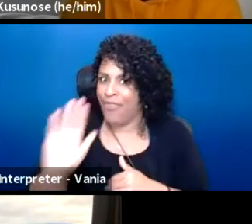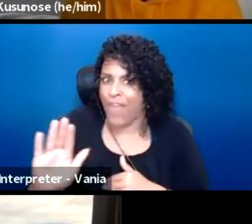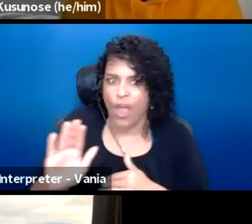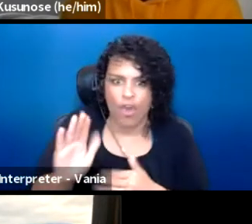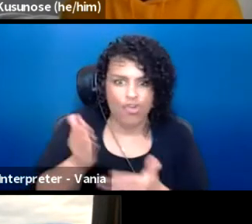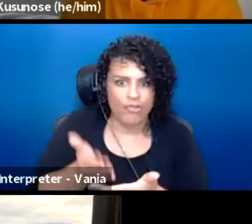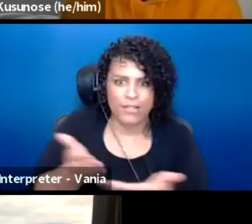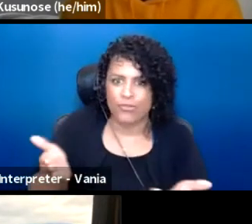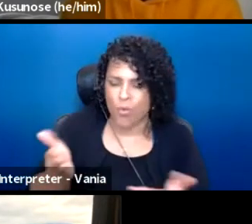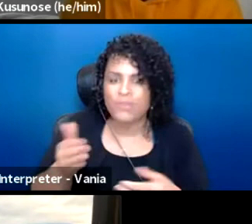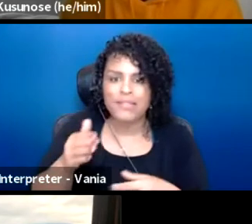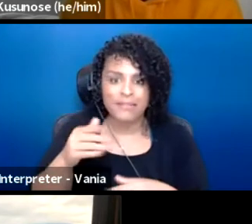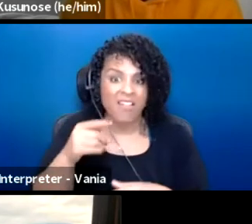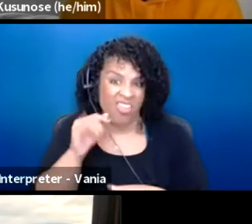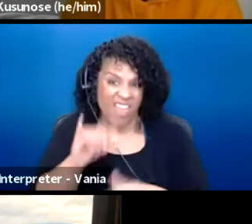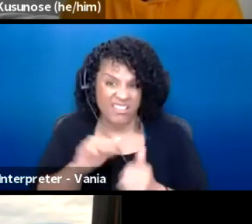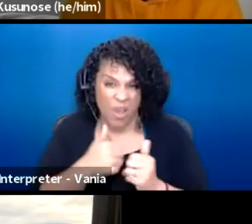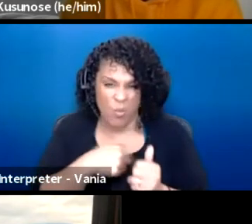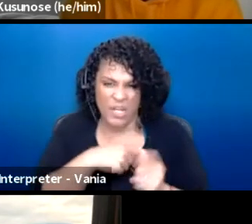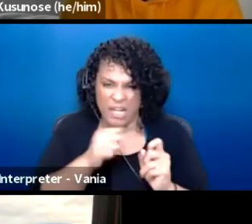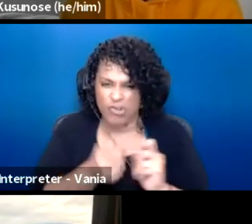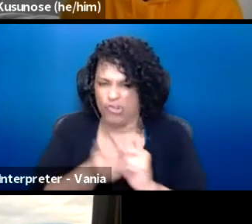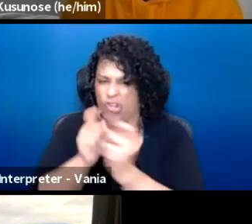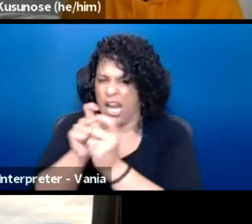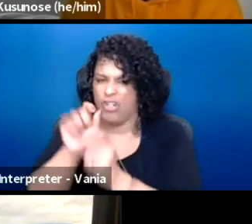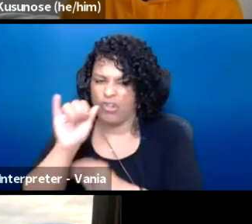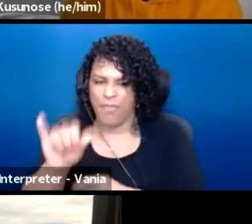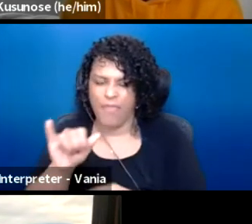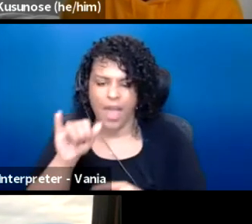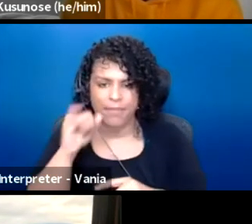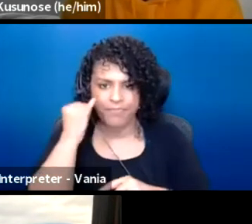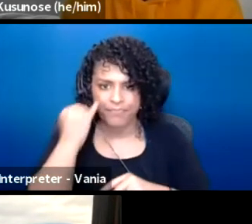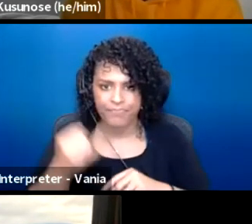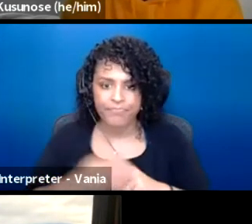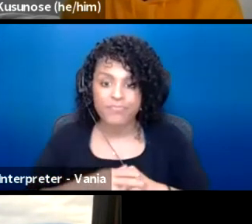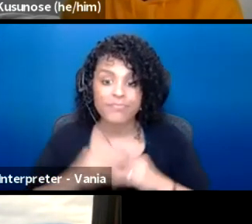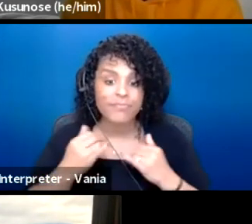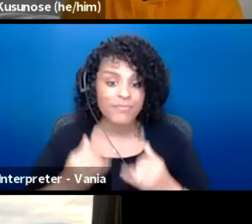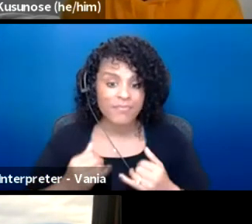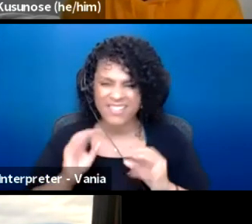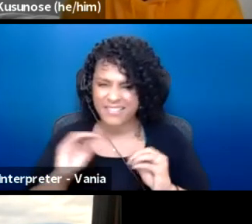And this is how we can turn that around. So nothing really specific now, but I just say